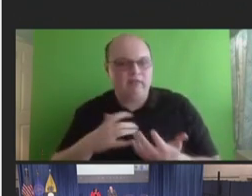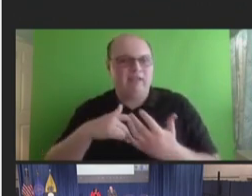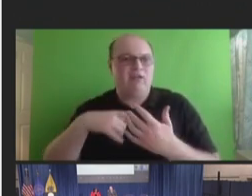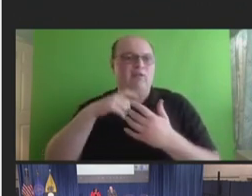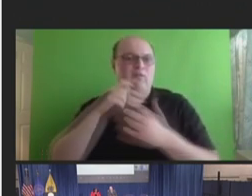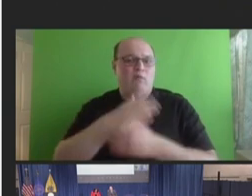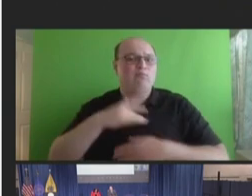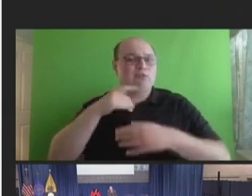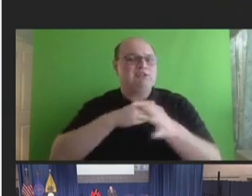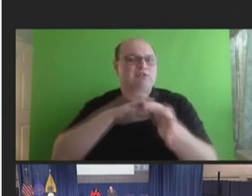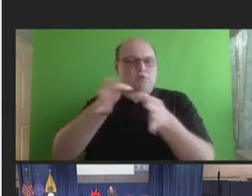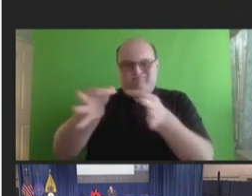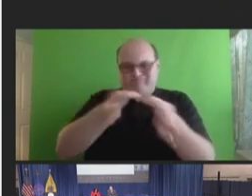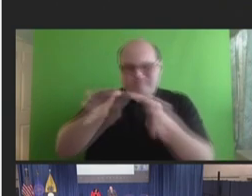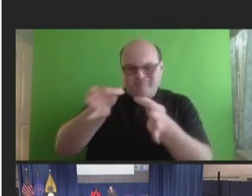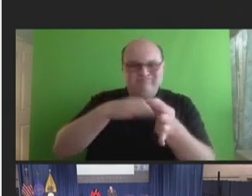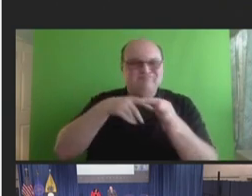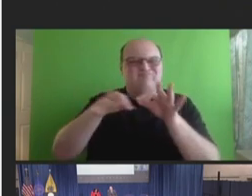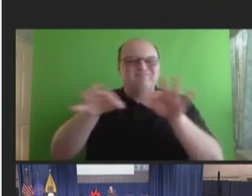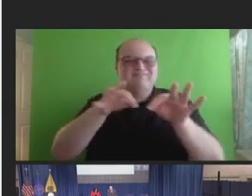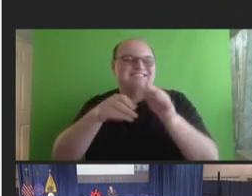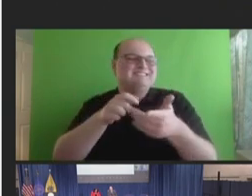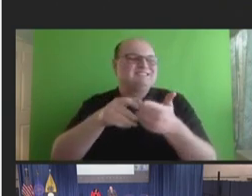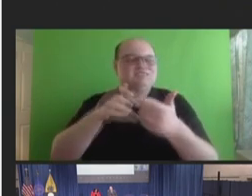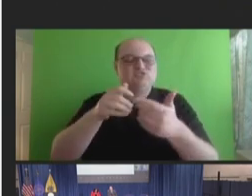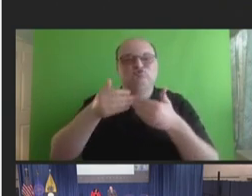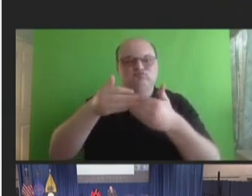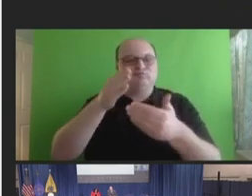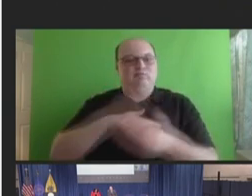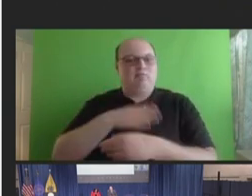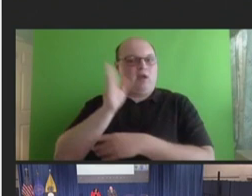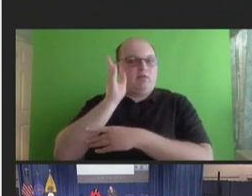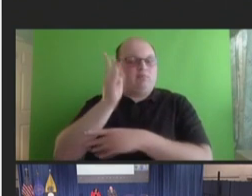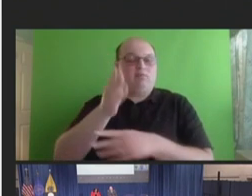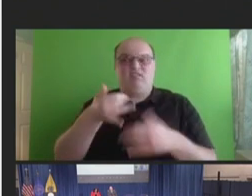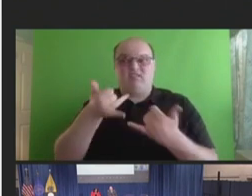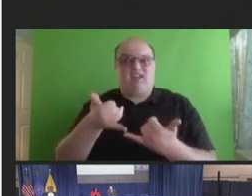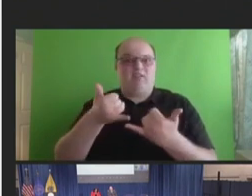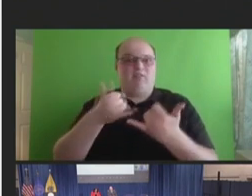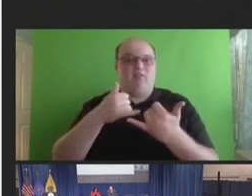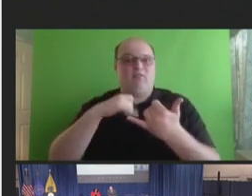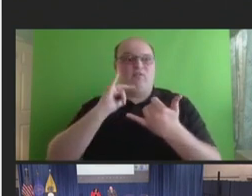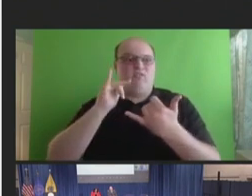was used to kind of lead into this session because I think this remains a really nebulous